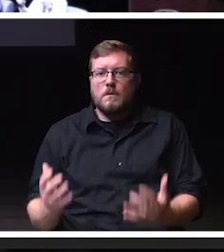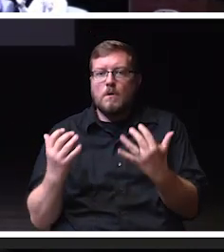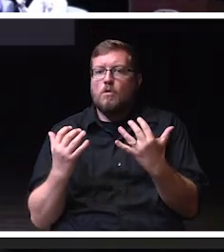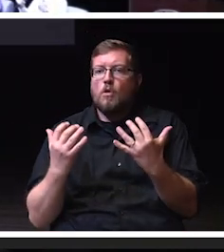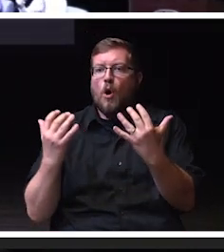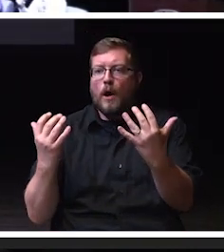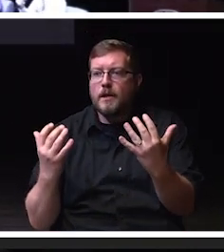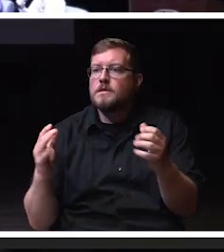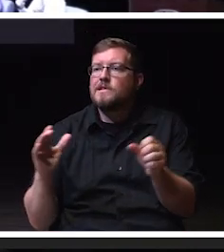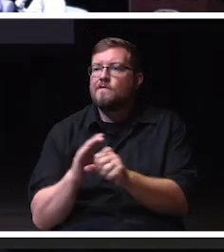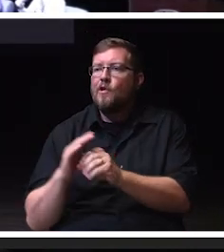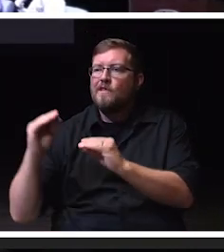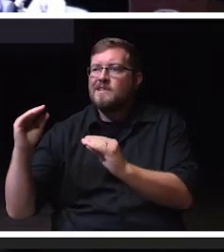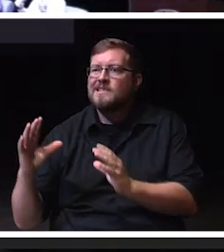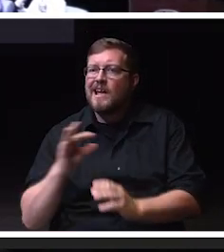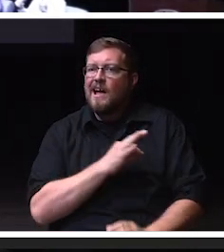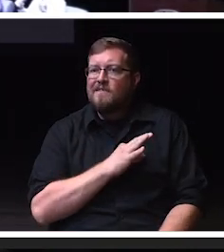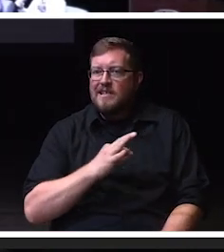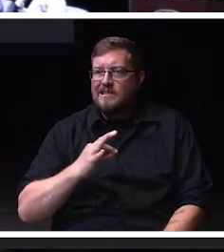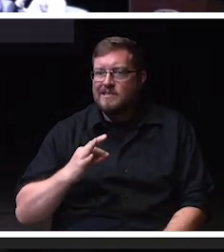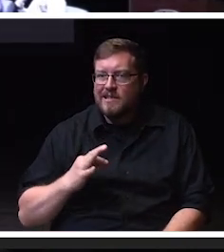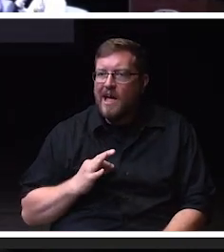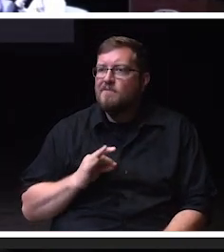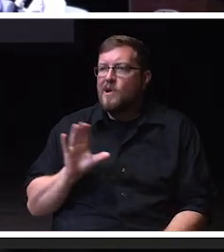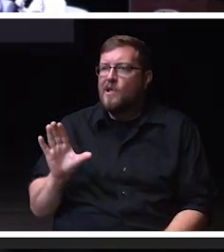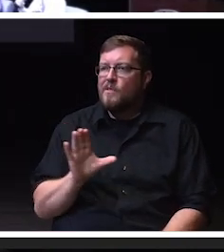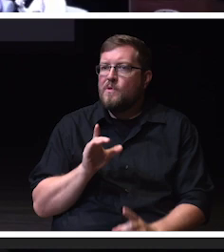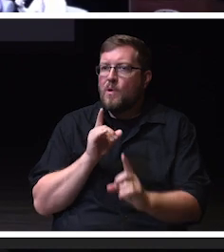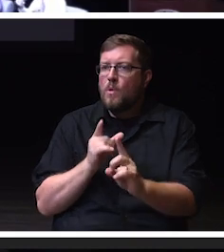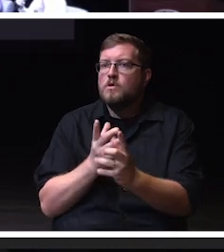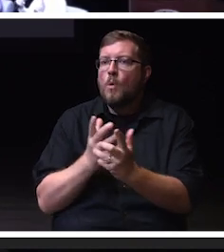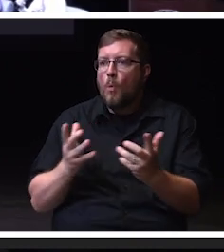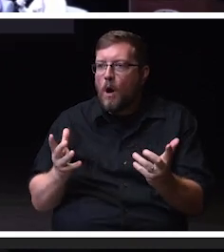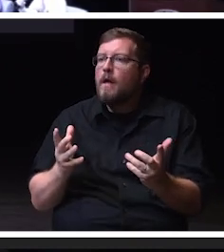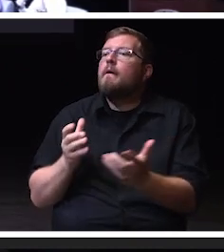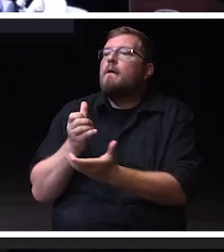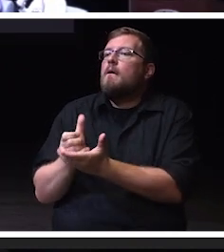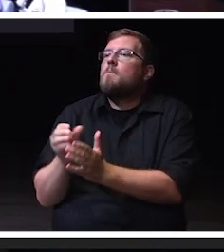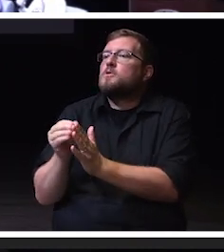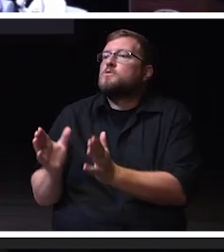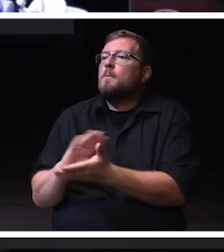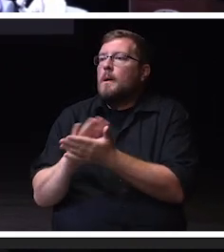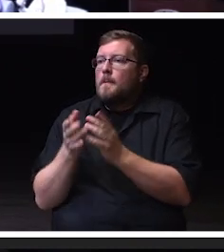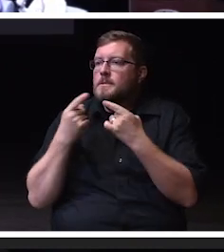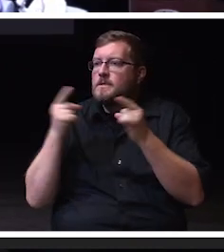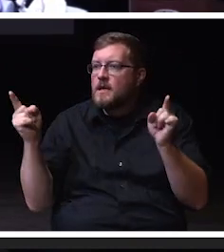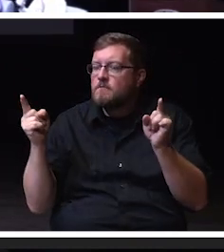that our students find success. What's one piece of advice that you can give all of us here today?